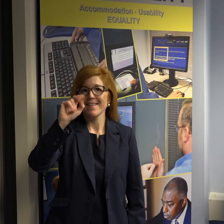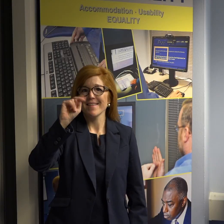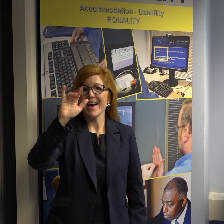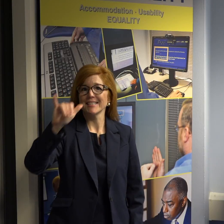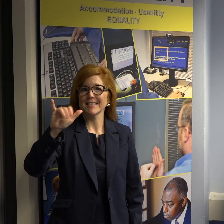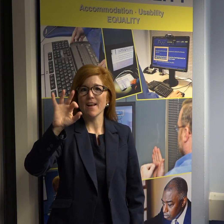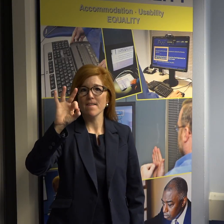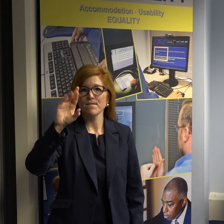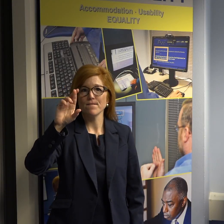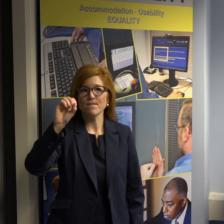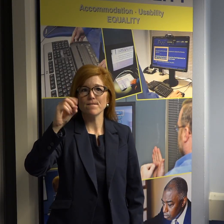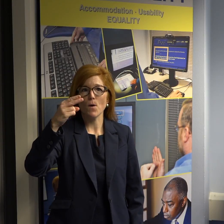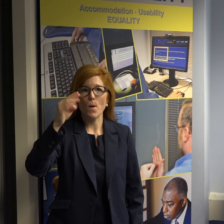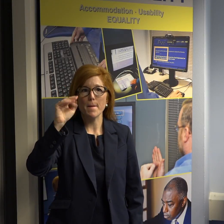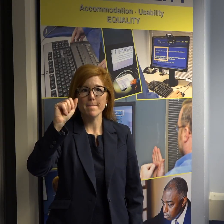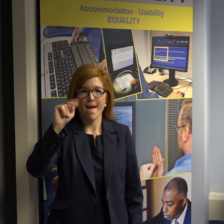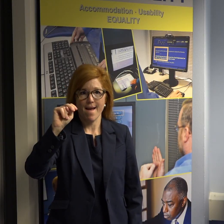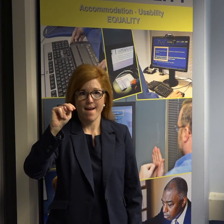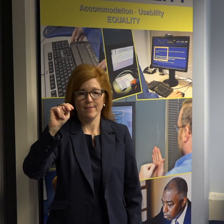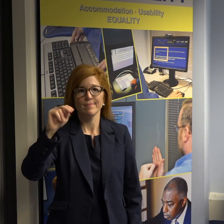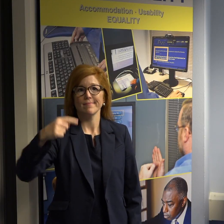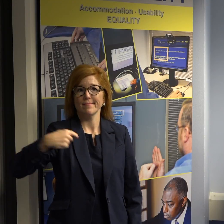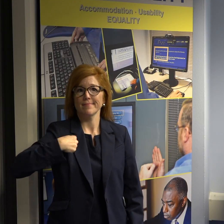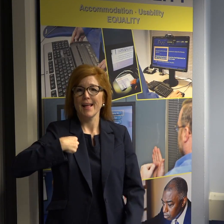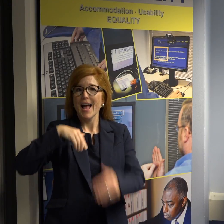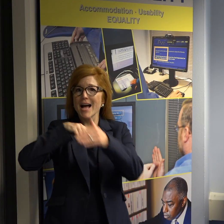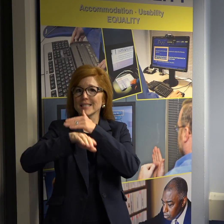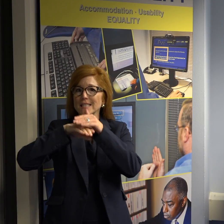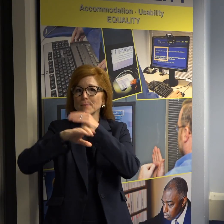Hello, my name is Nancy Frohman.